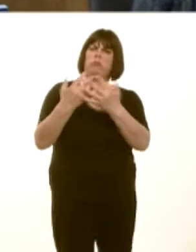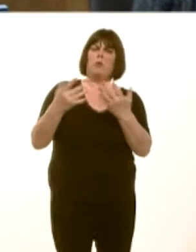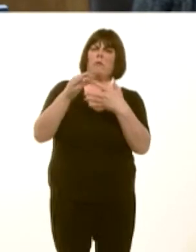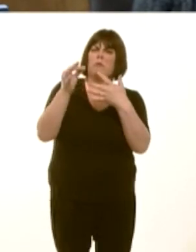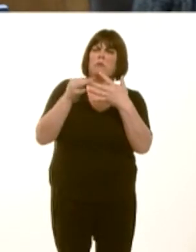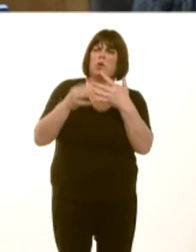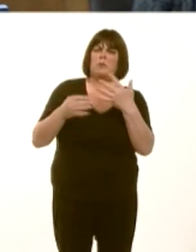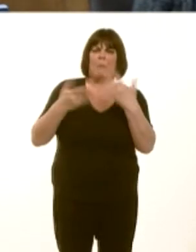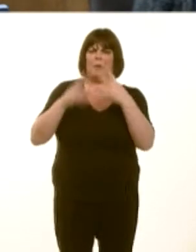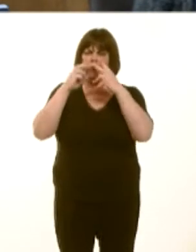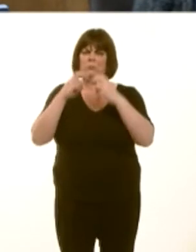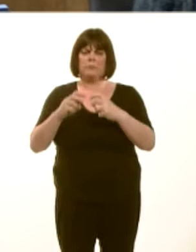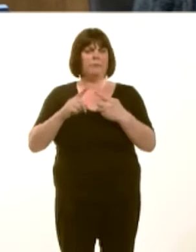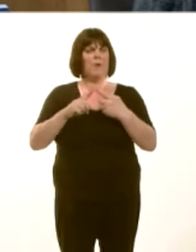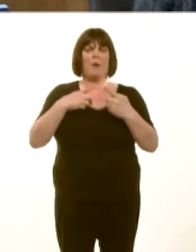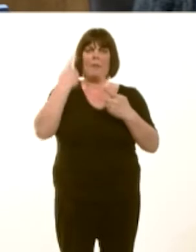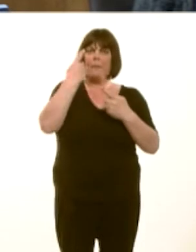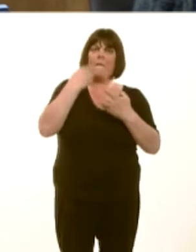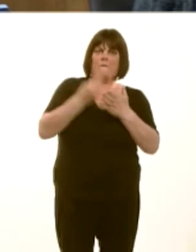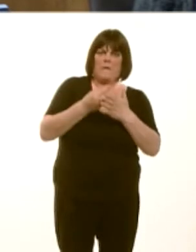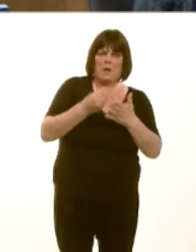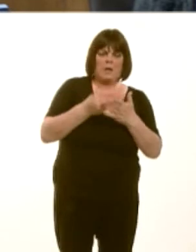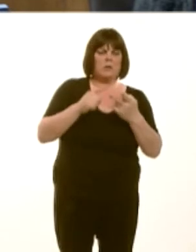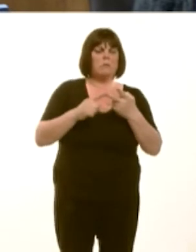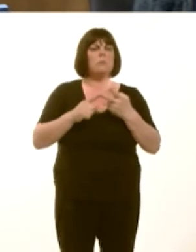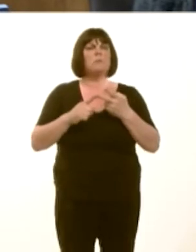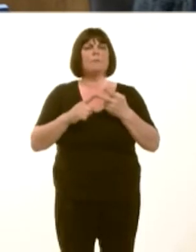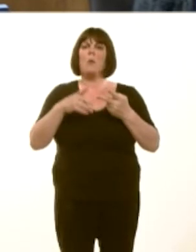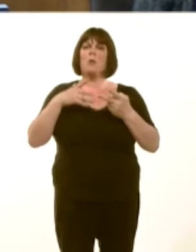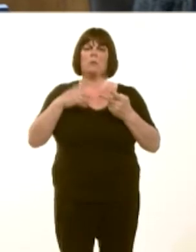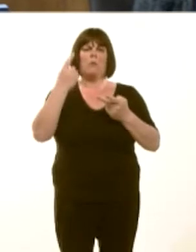‚ chyllid, ac yn ail, ynglyn ‚ natur y corff a fydd yn rhedeg y system ei hunan.